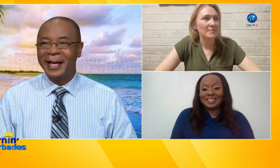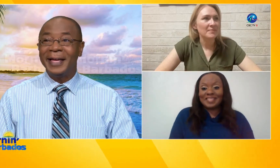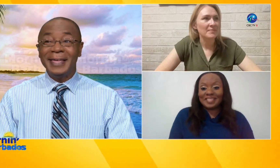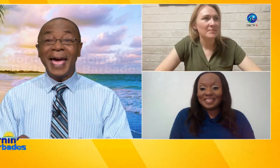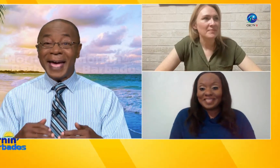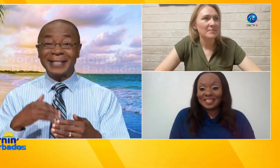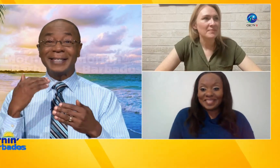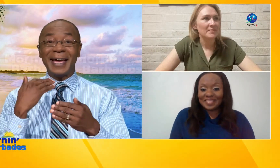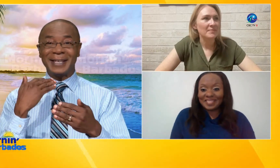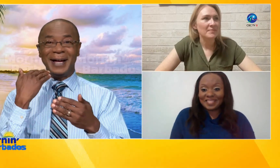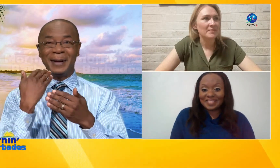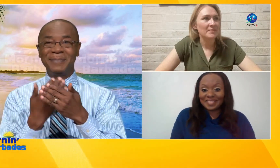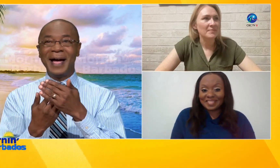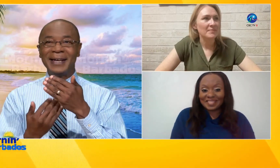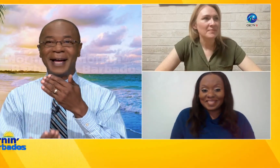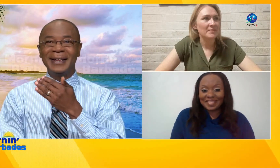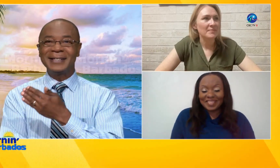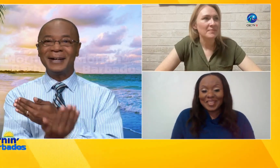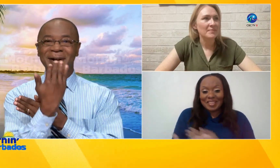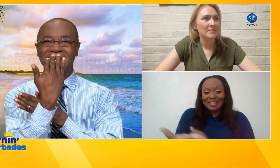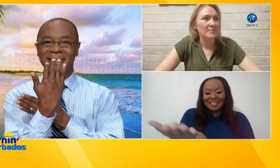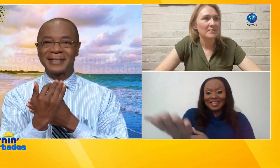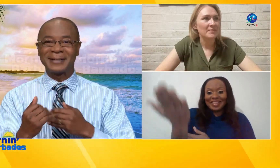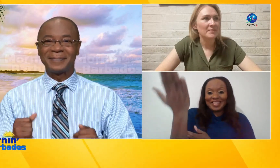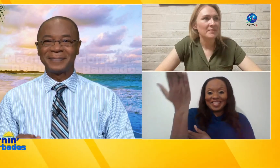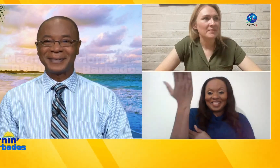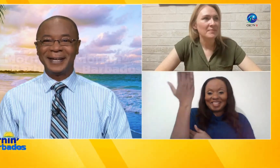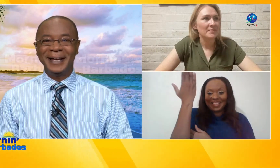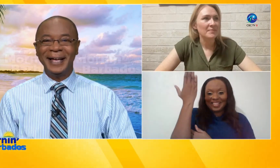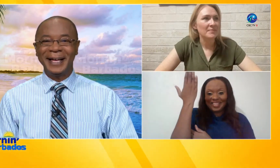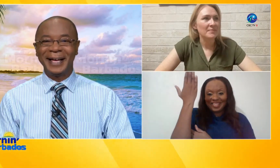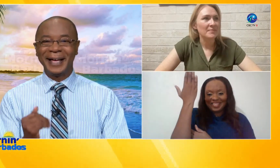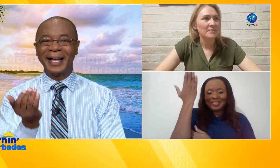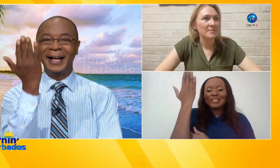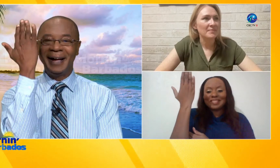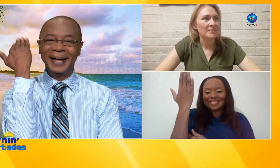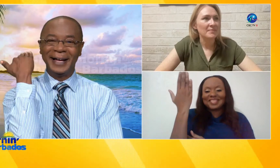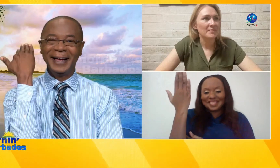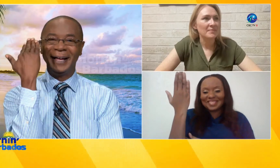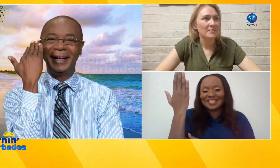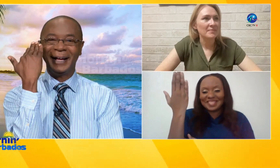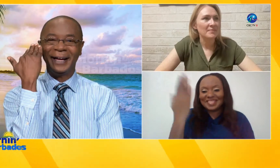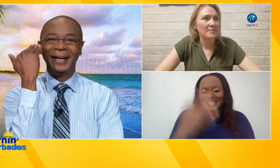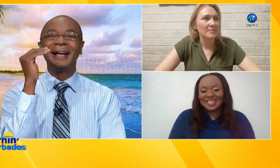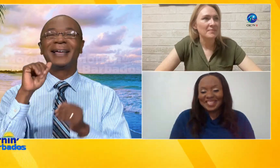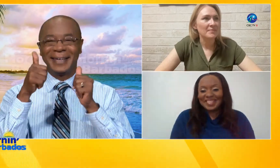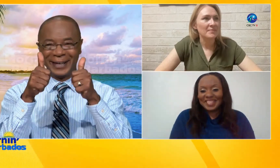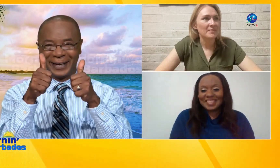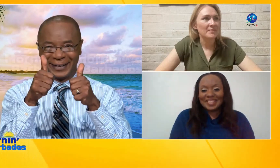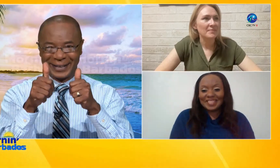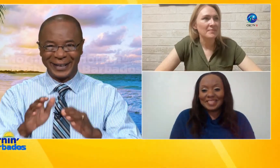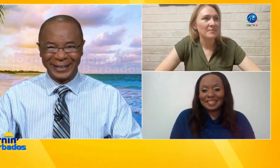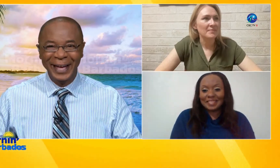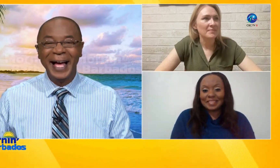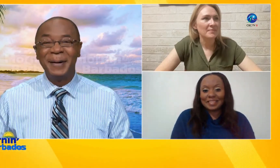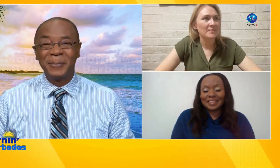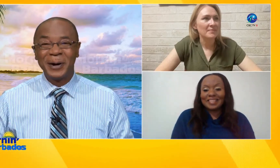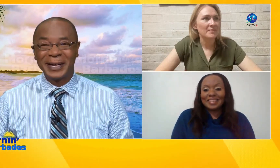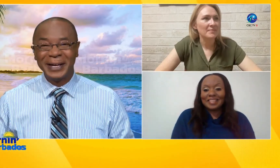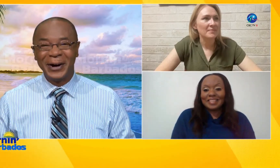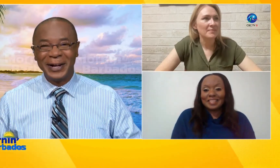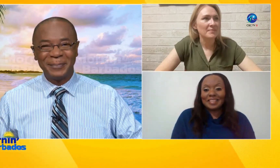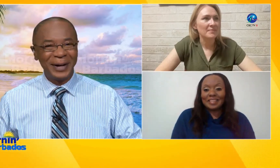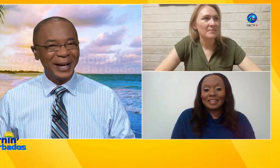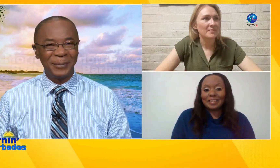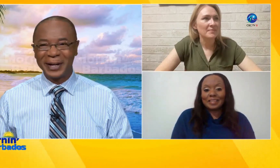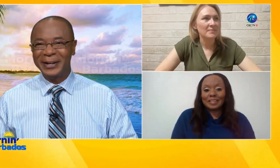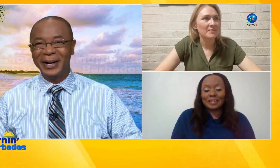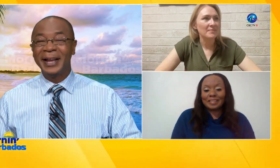yes yes uh blood and the sun raises uh-huh good good I'm working on it buddy I'm working